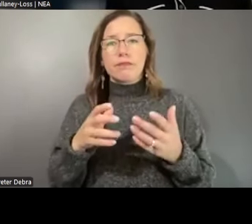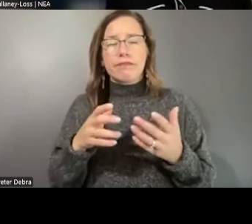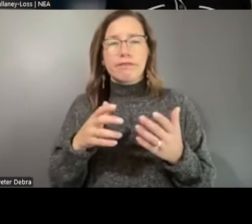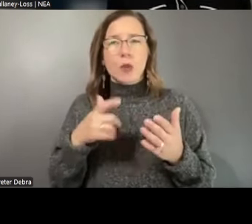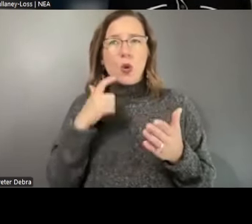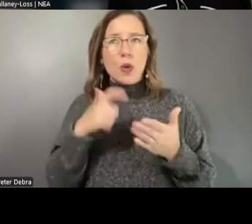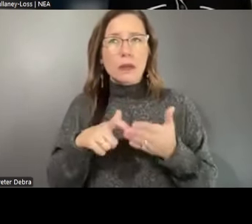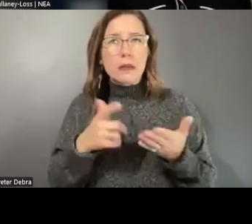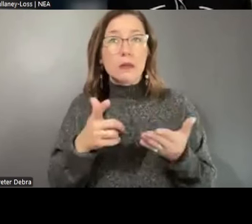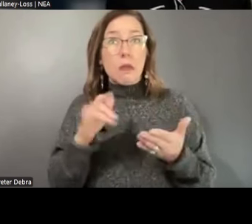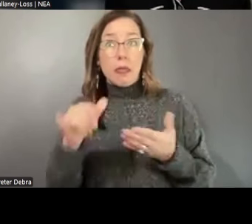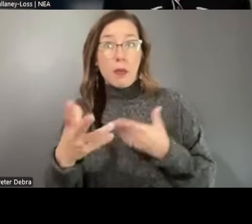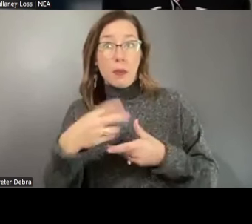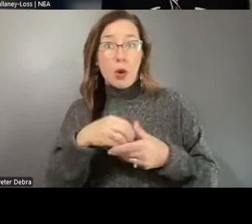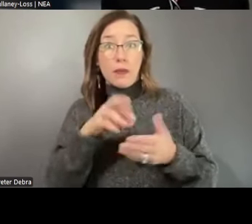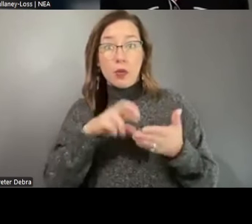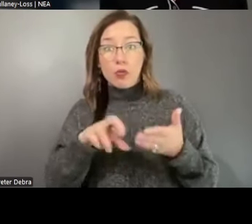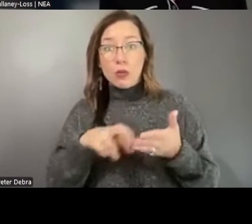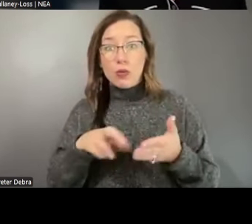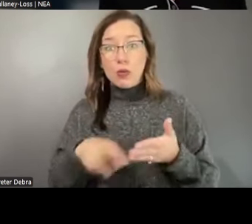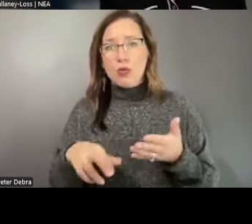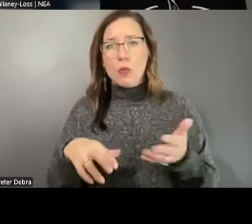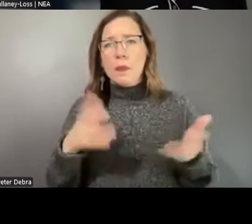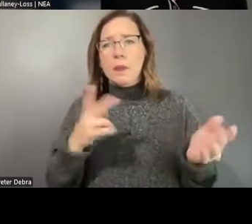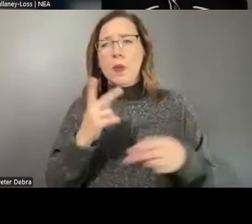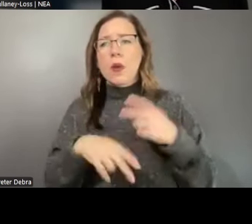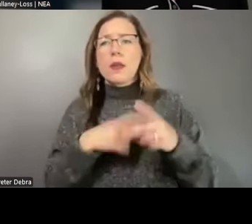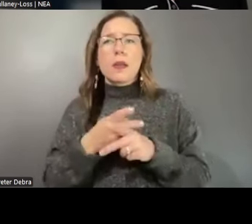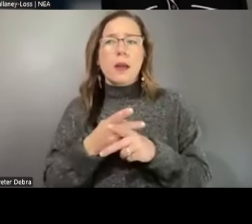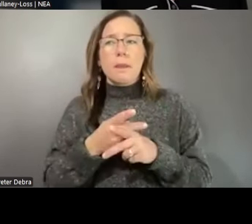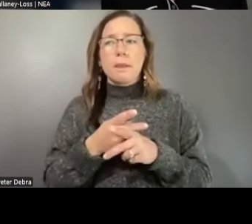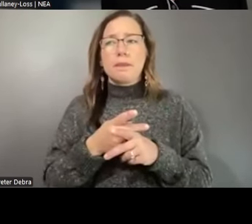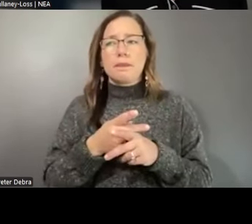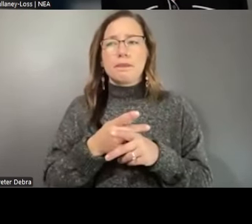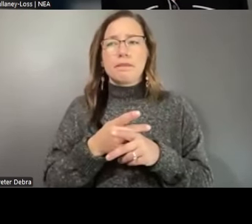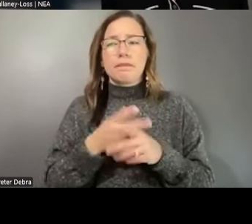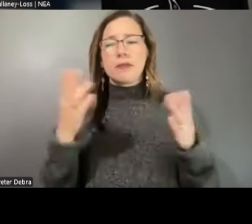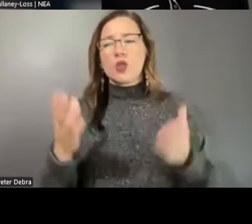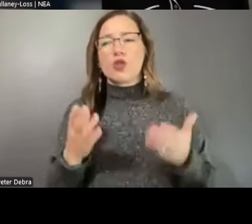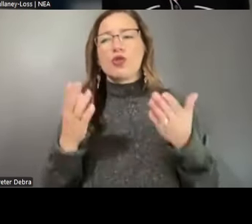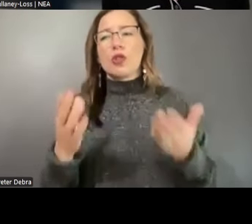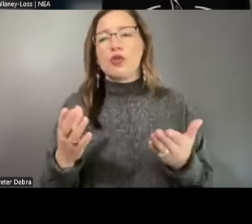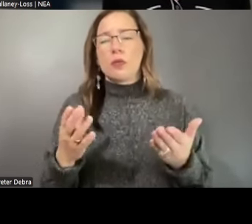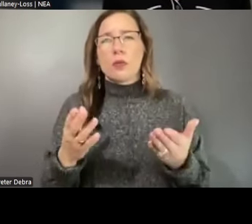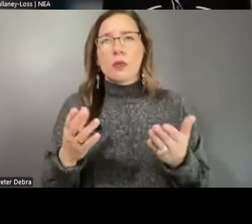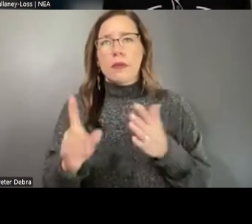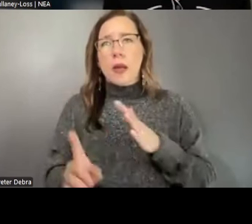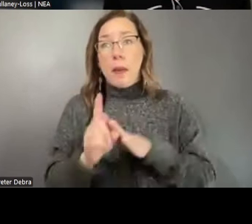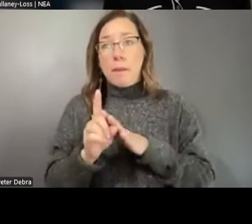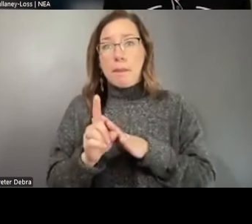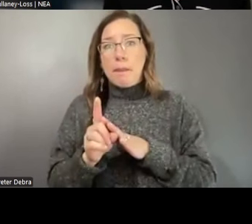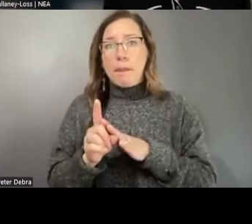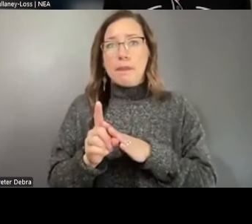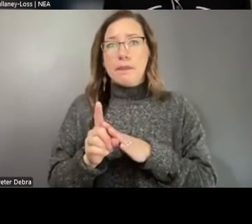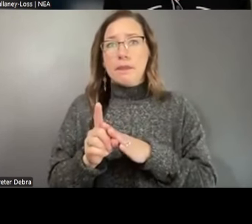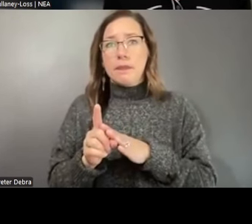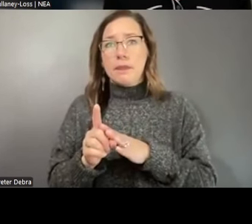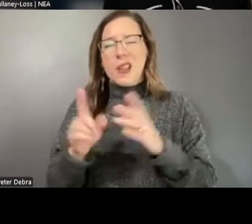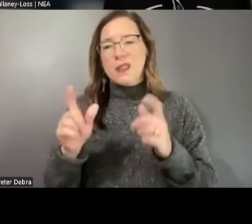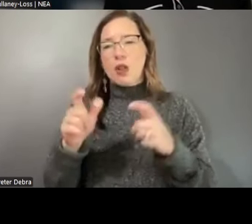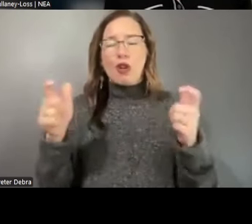the research and what kind of suggestions have come up as a part of the larger discussion? -